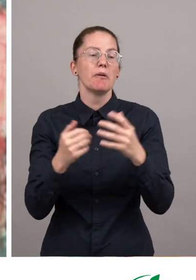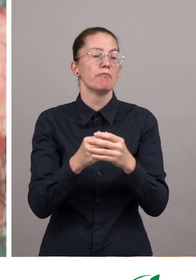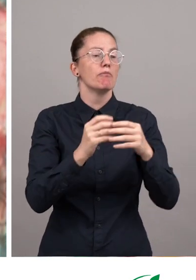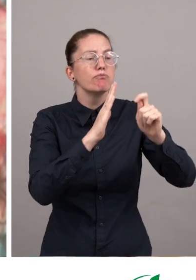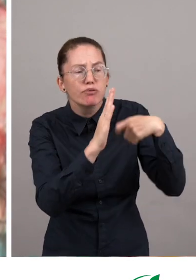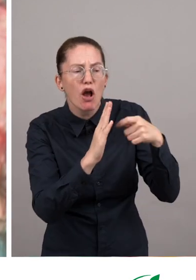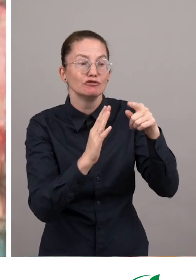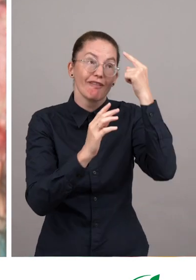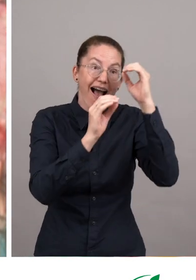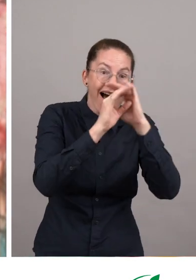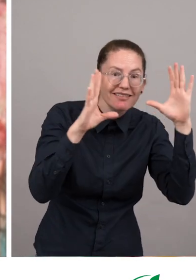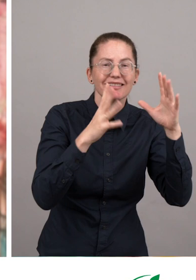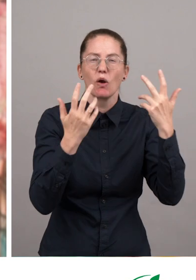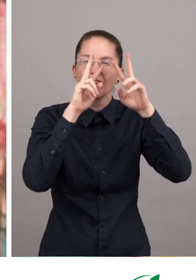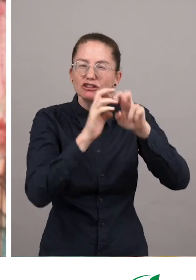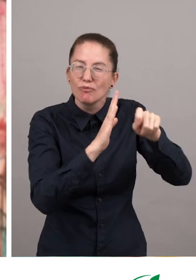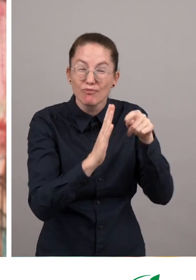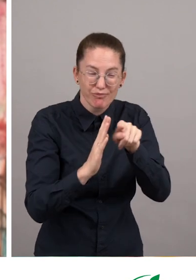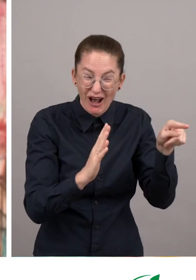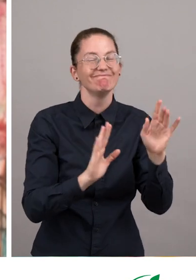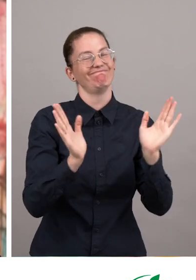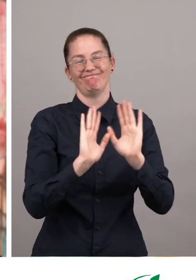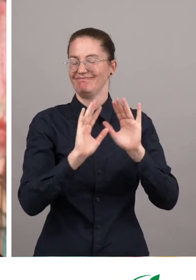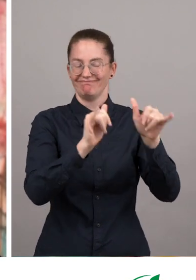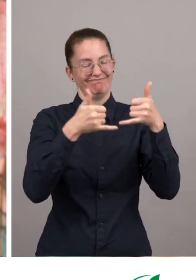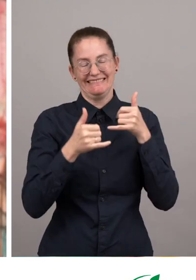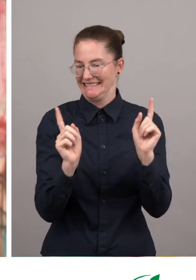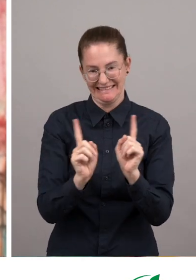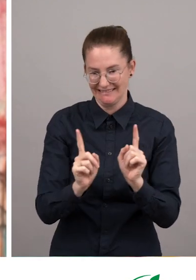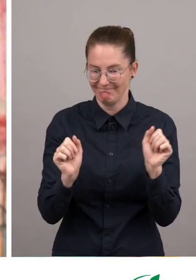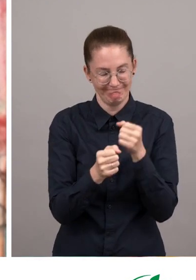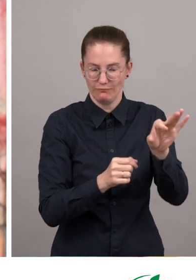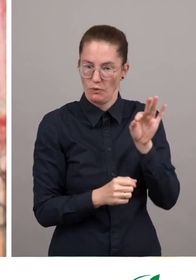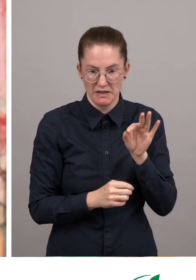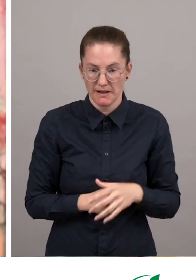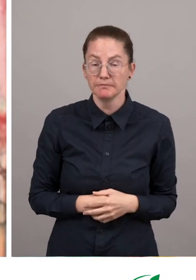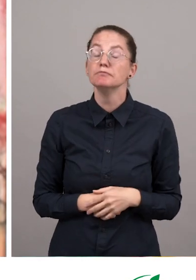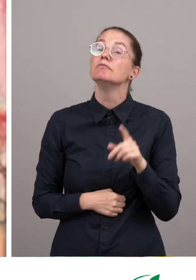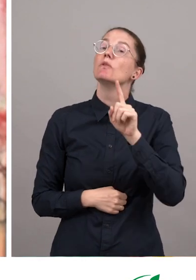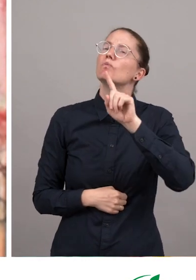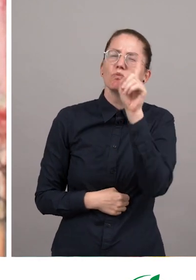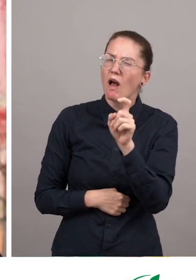which means any project at an ideas stage or research projects cannot be eligible for a Zero Project Award.